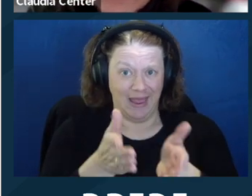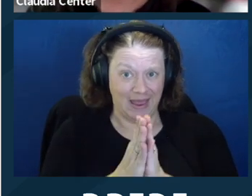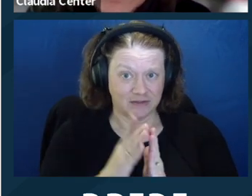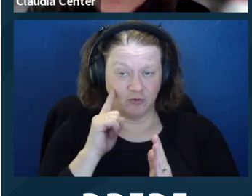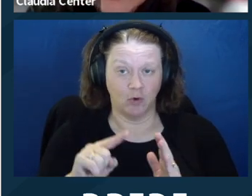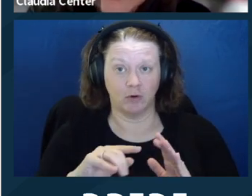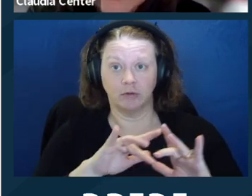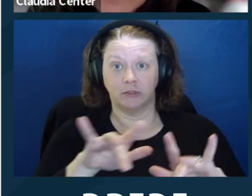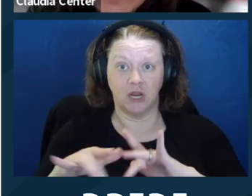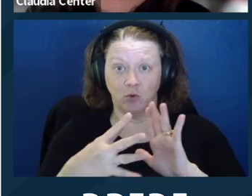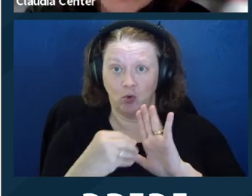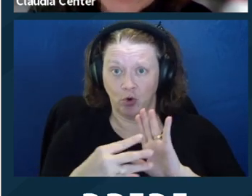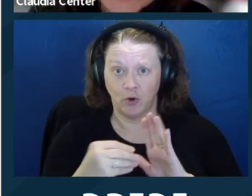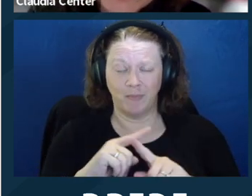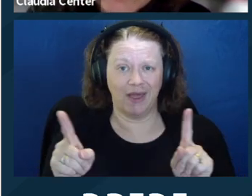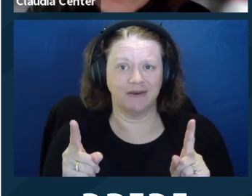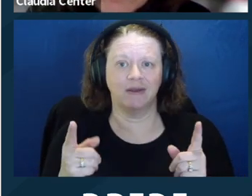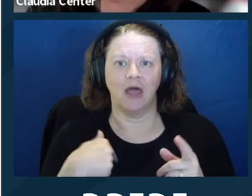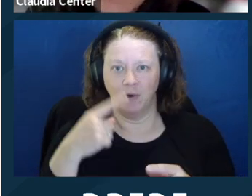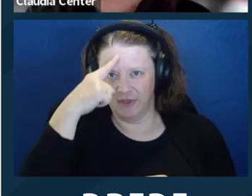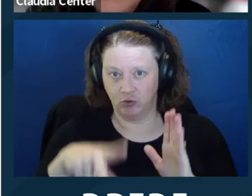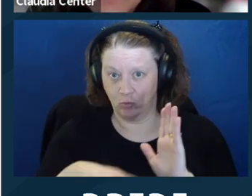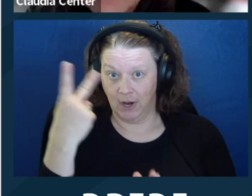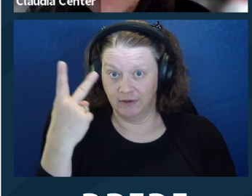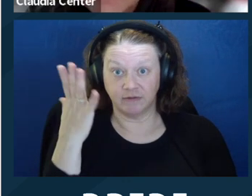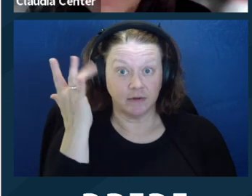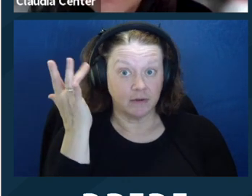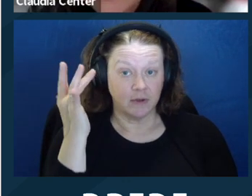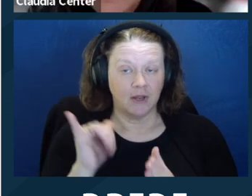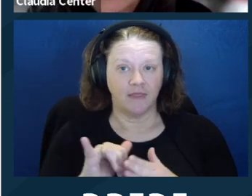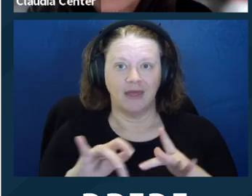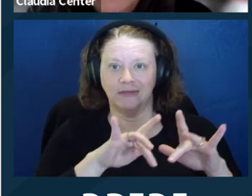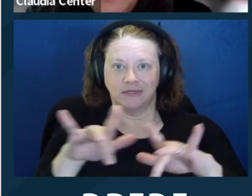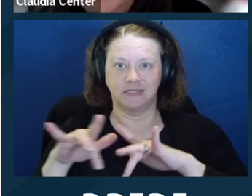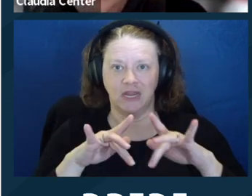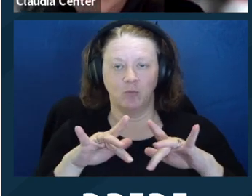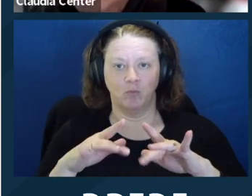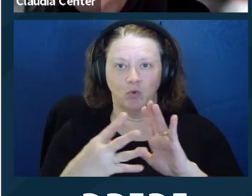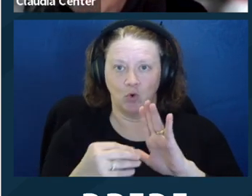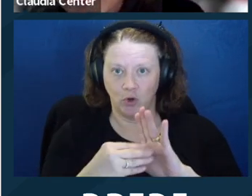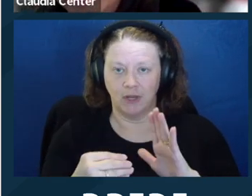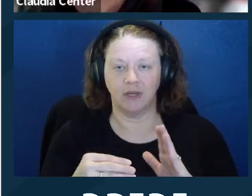be ‑‑ you know, would bring in the possibility of, you know, if all your arguments failed,